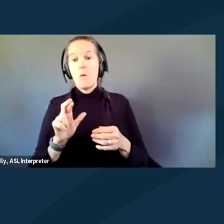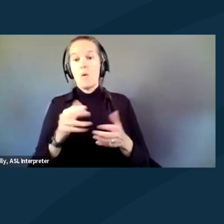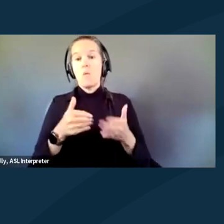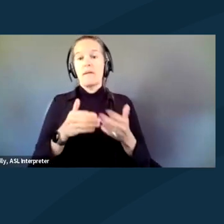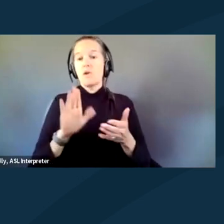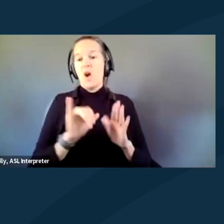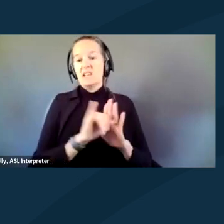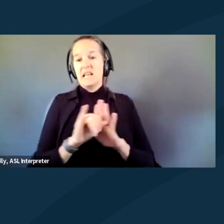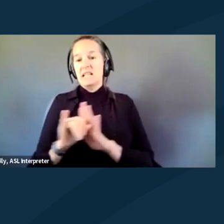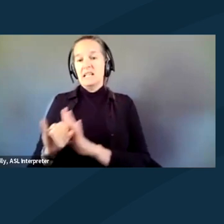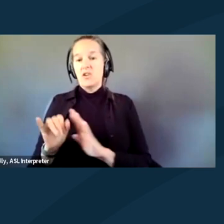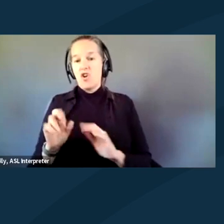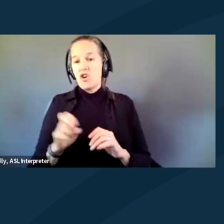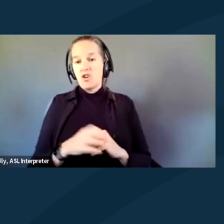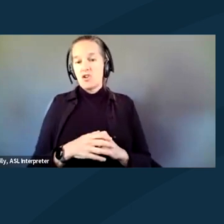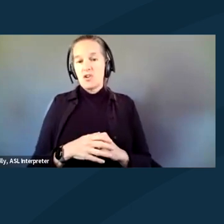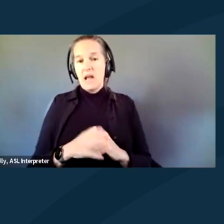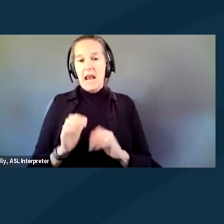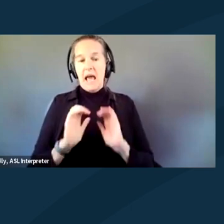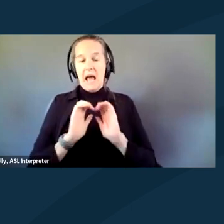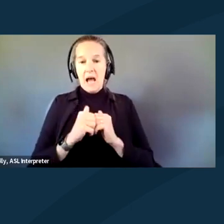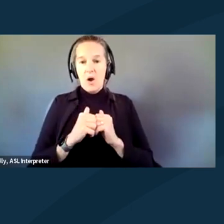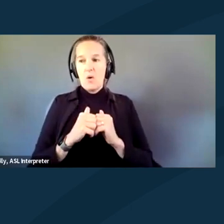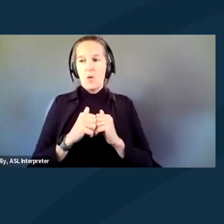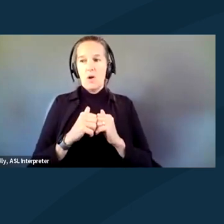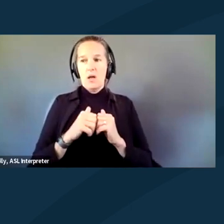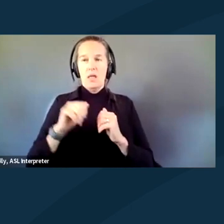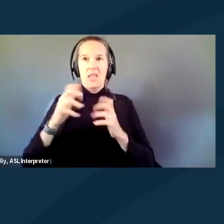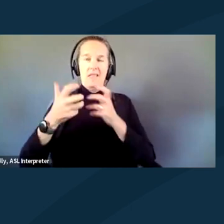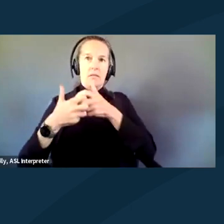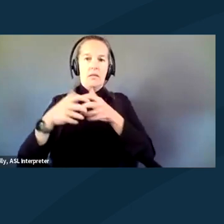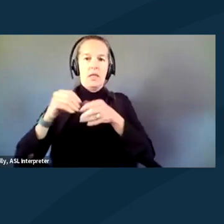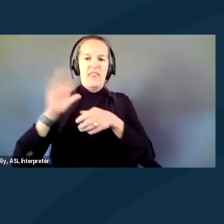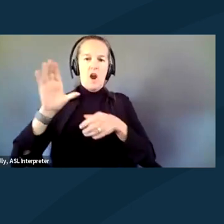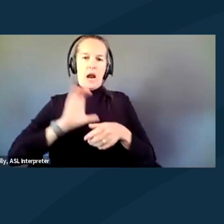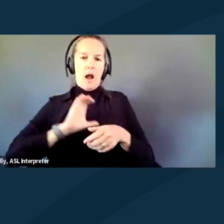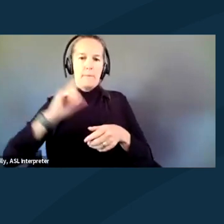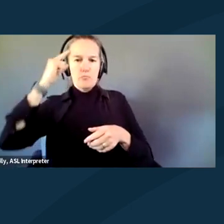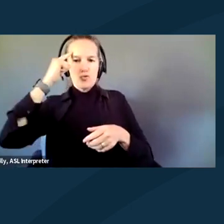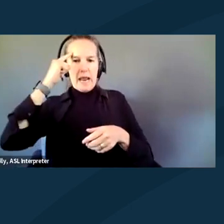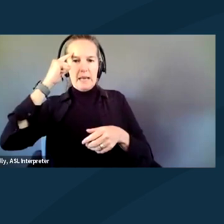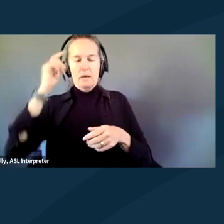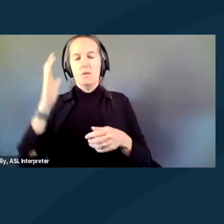and how those fit together in the cop brain determines whether they're going to treat you with violence,